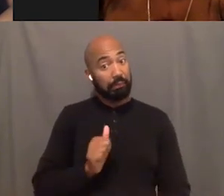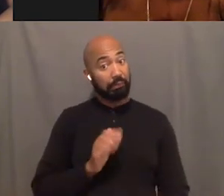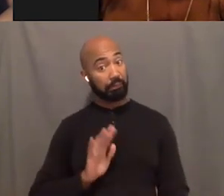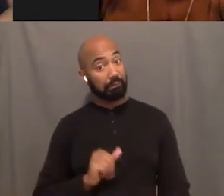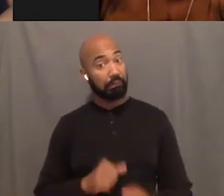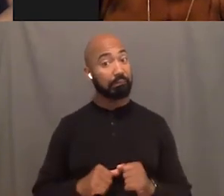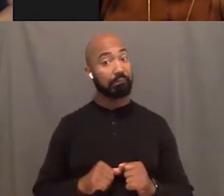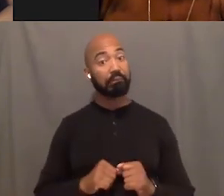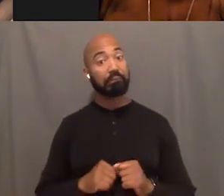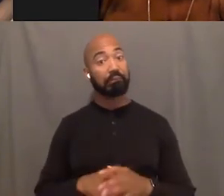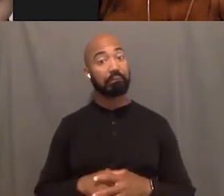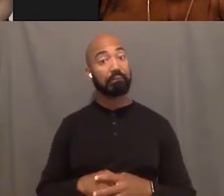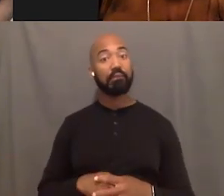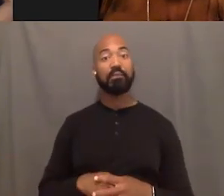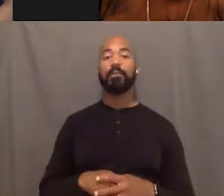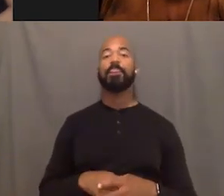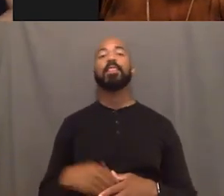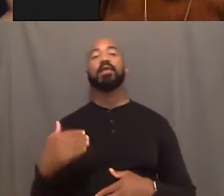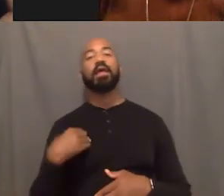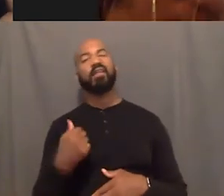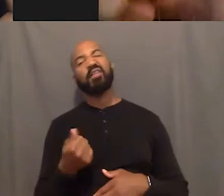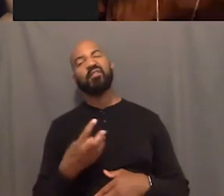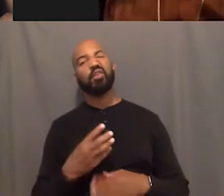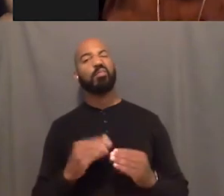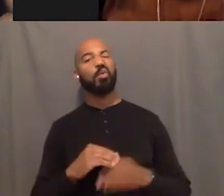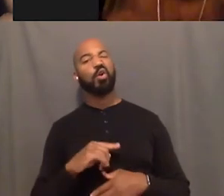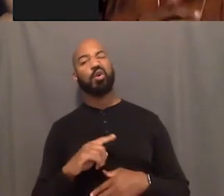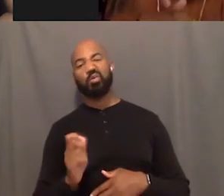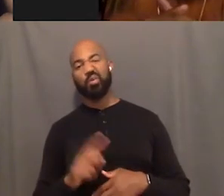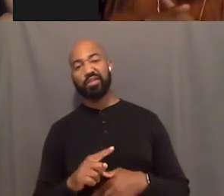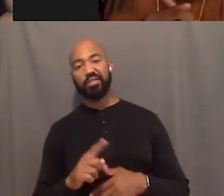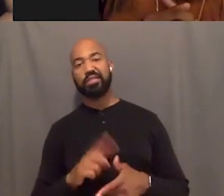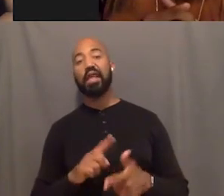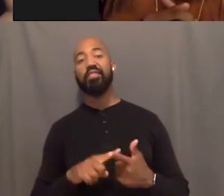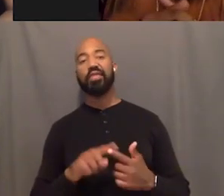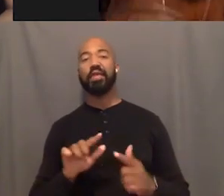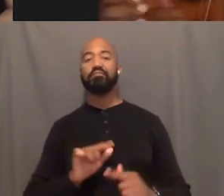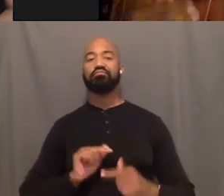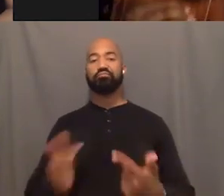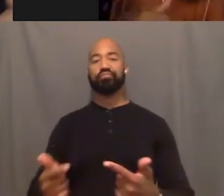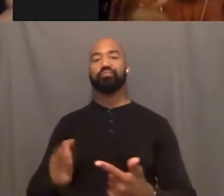So I have just a couple more questions and then I'd like to open it up and kind of talk to the other.